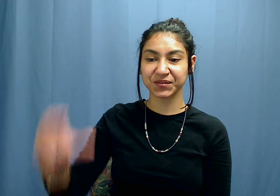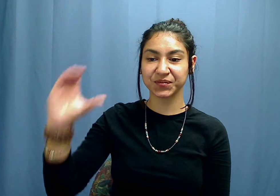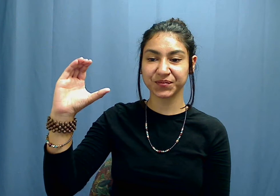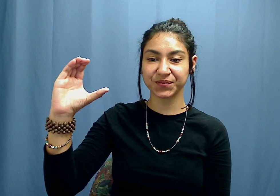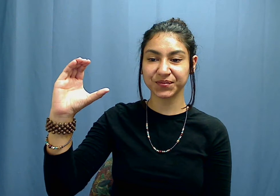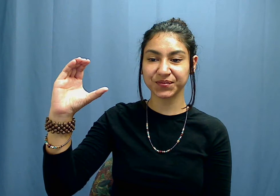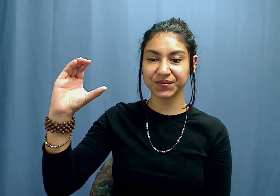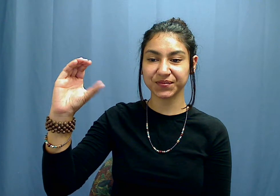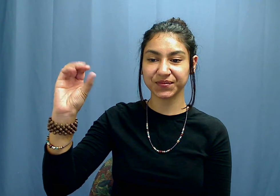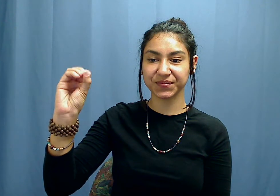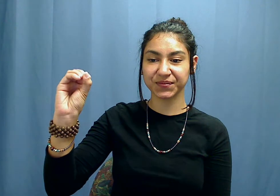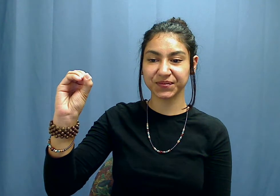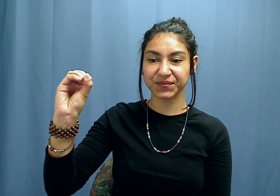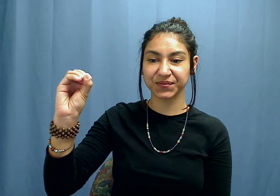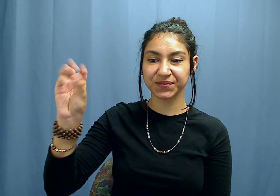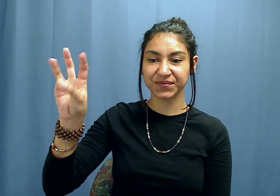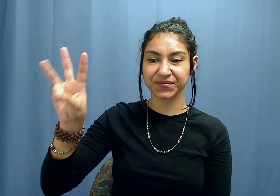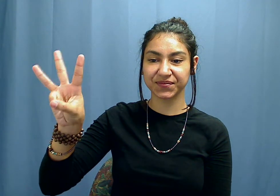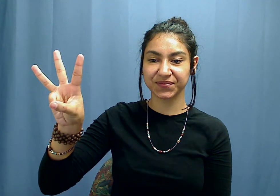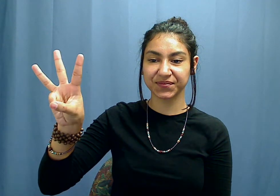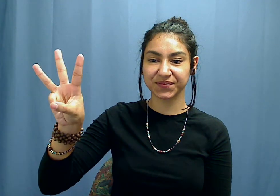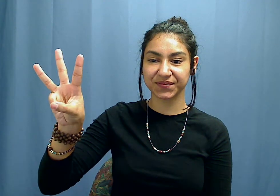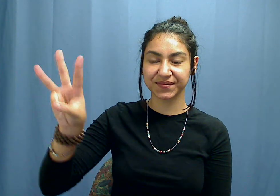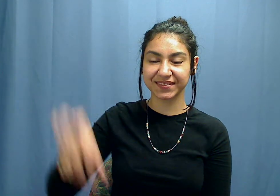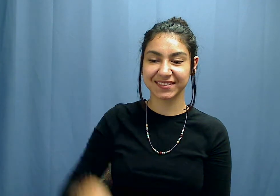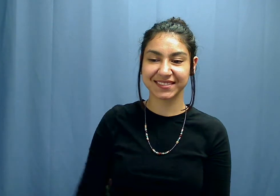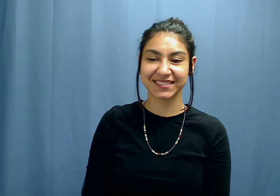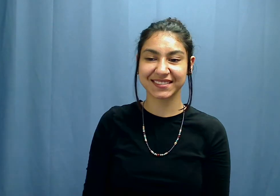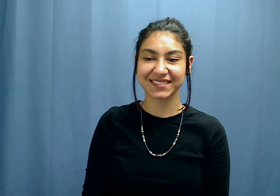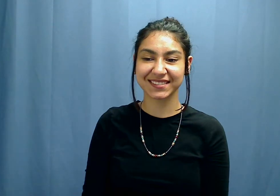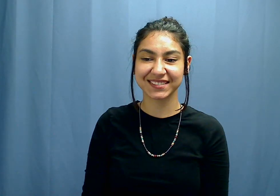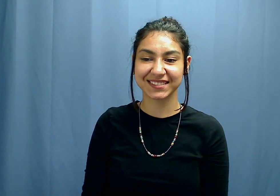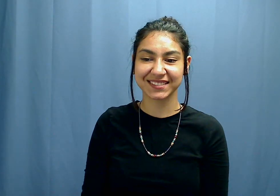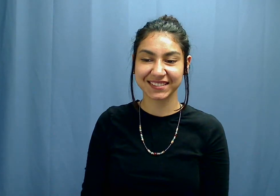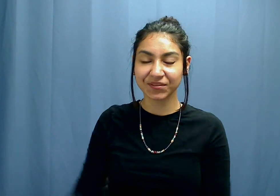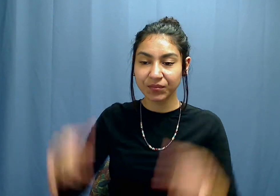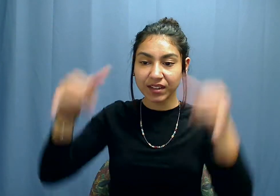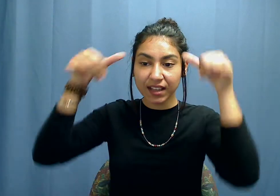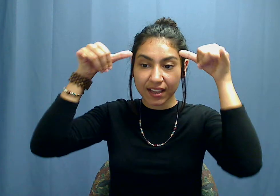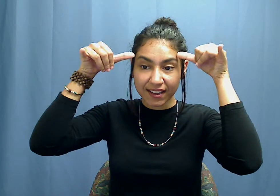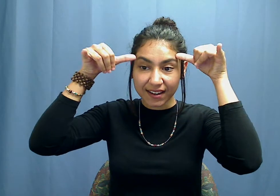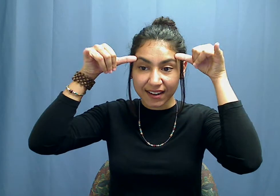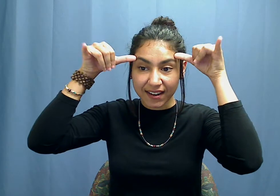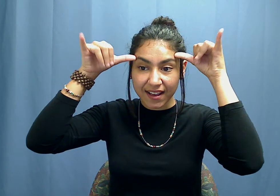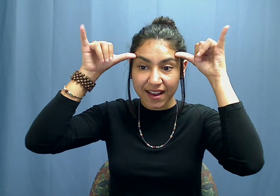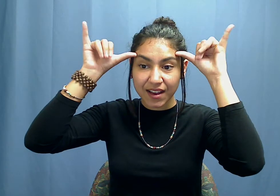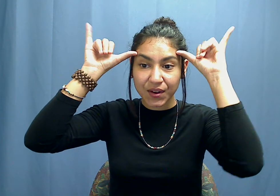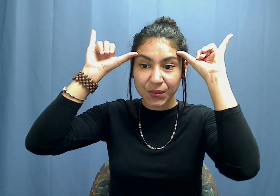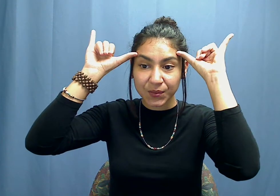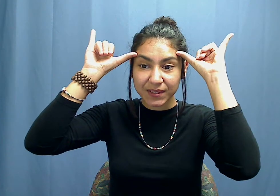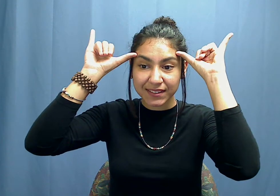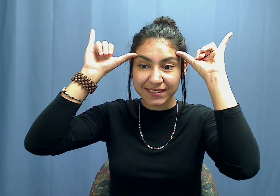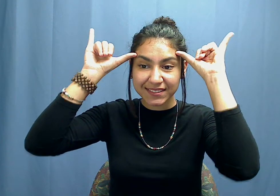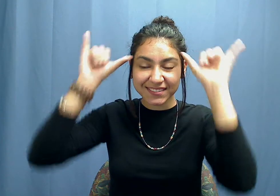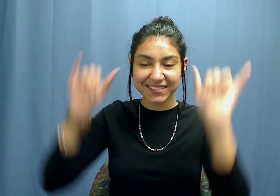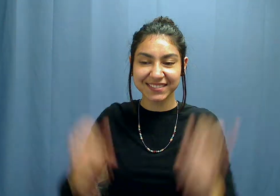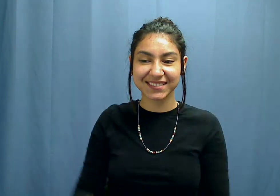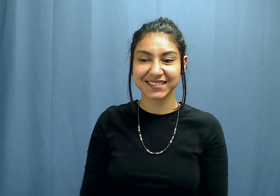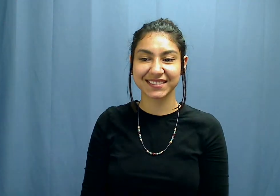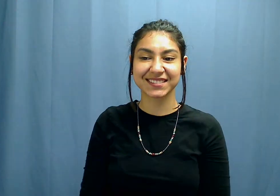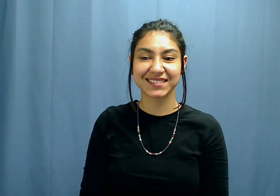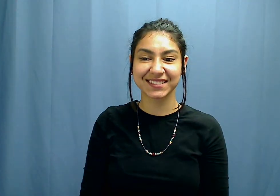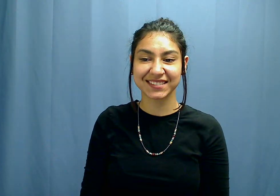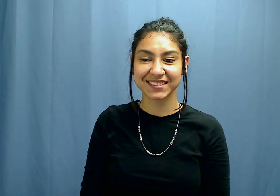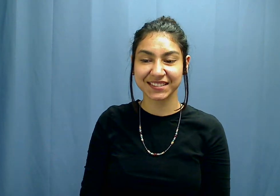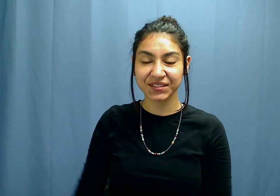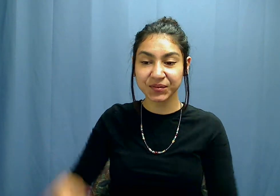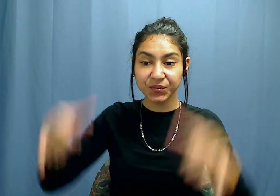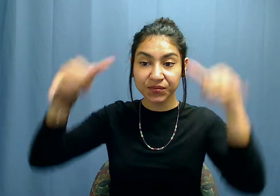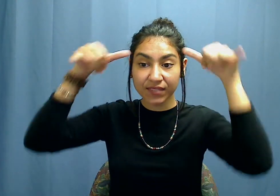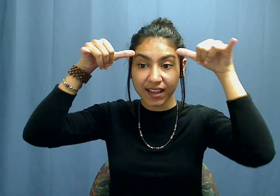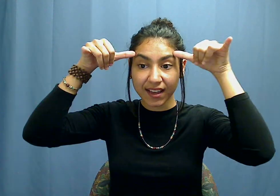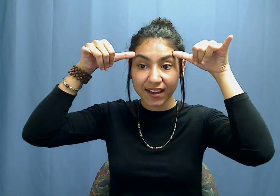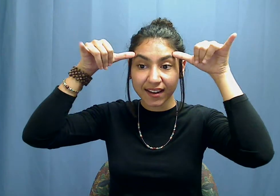Cow